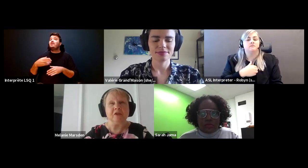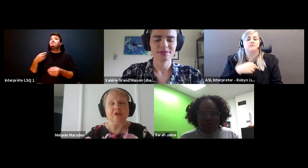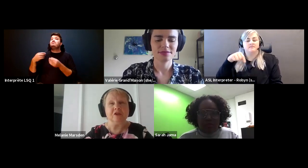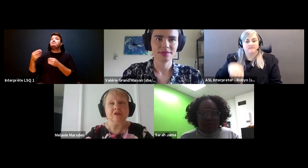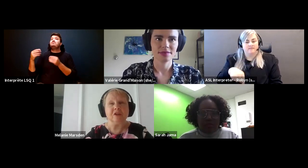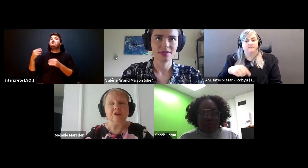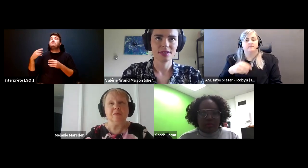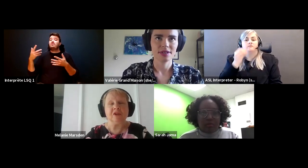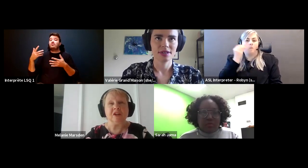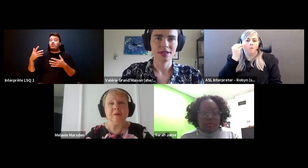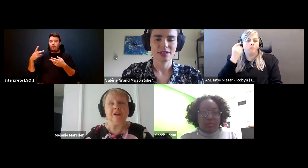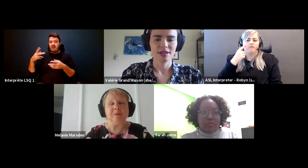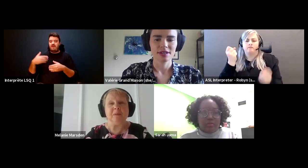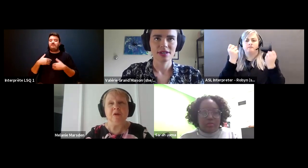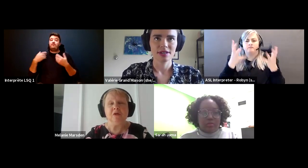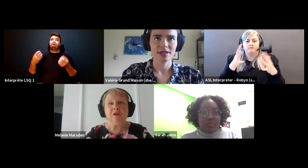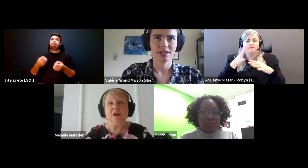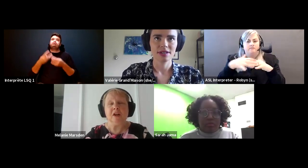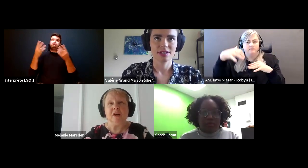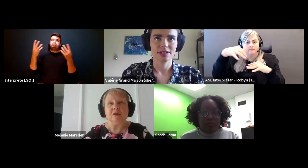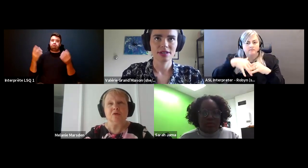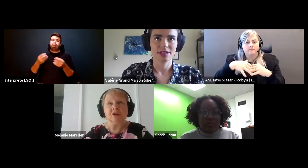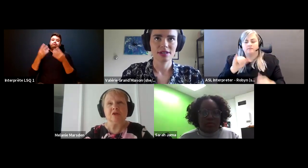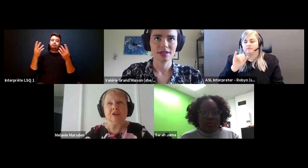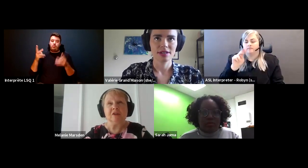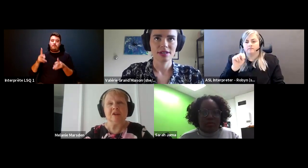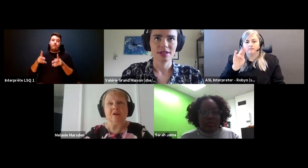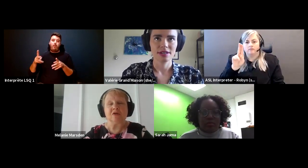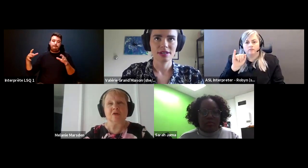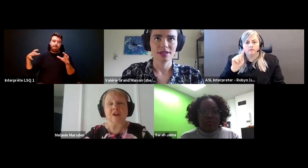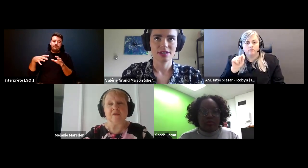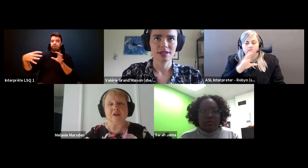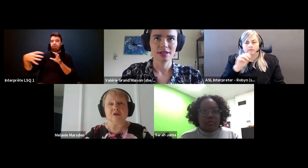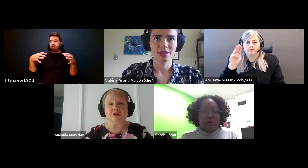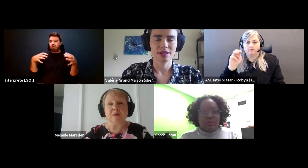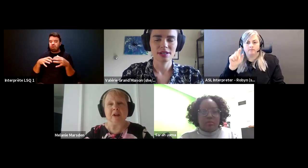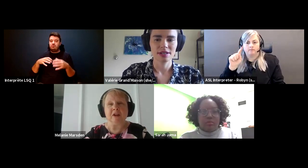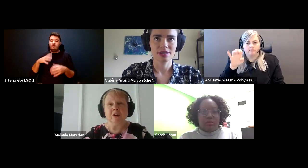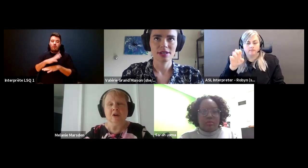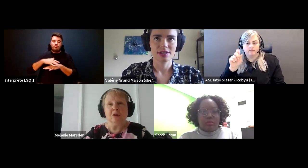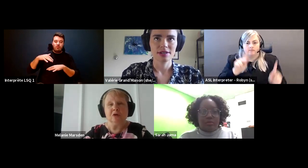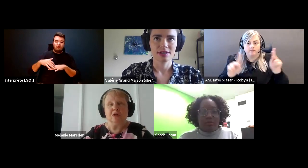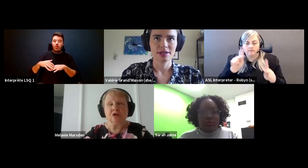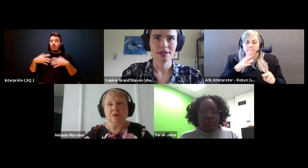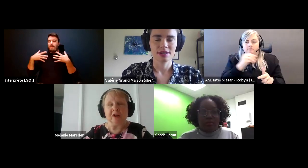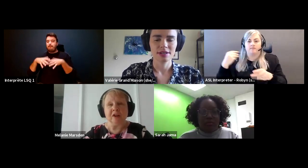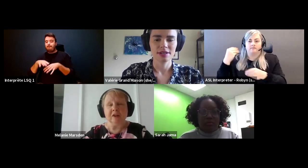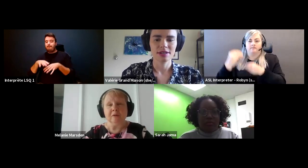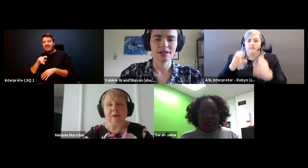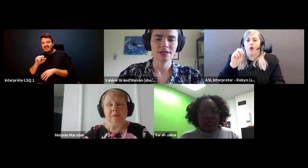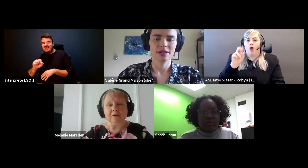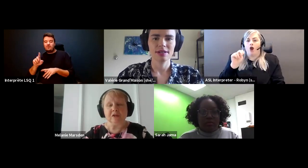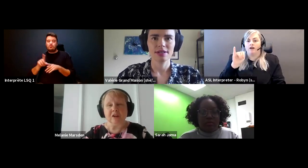Melanie Marsden: Indigenous anywhere to and meeting people and traditionally the territory of toby boldness shawnee peoples.